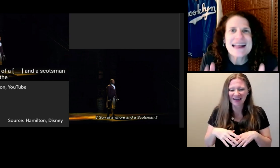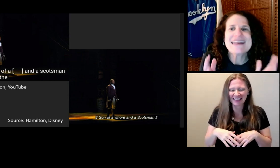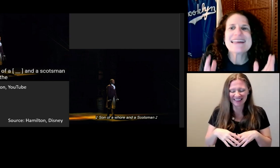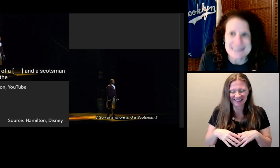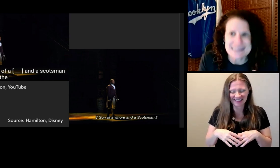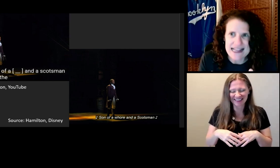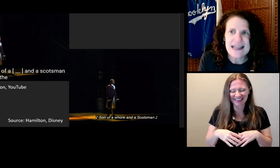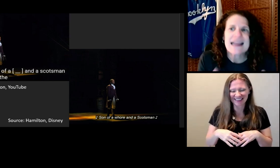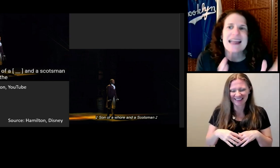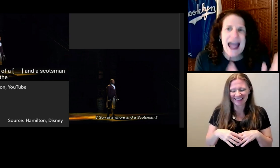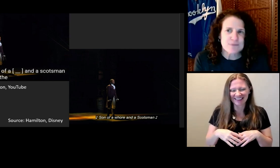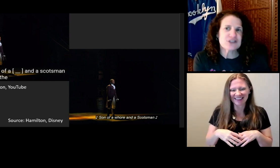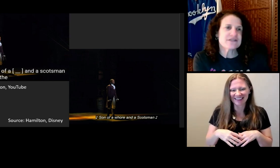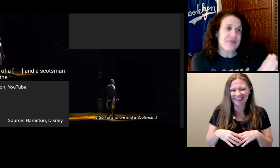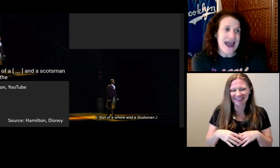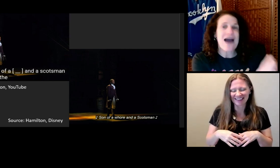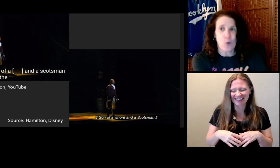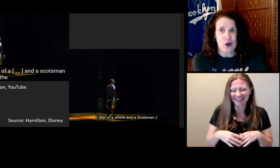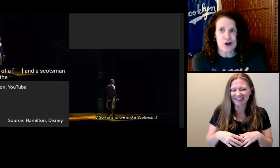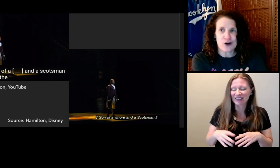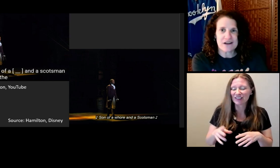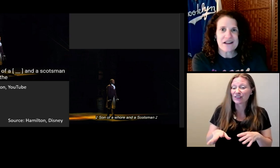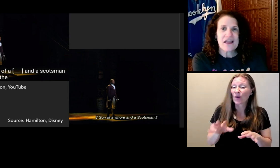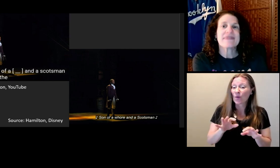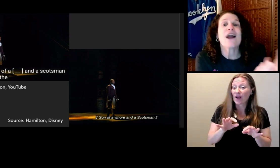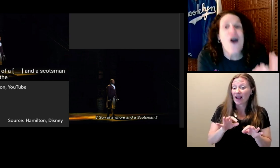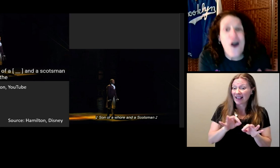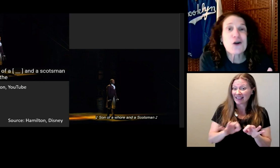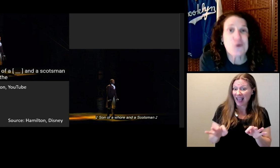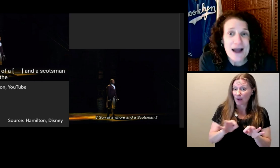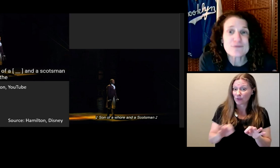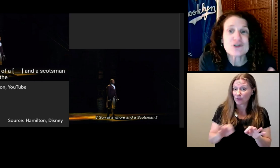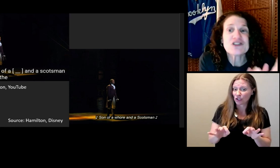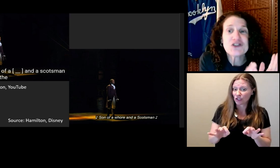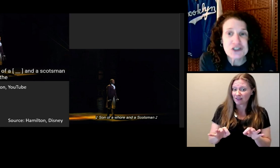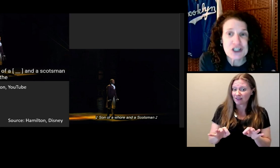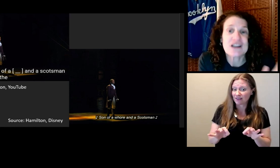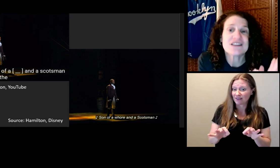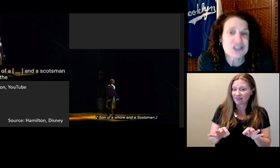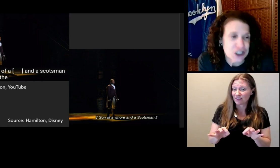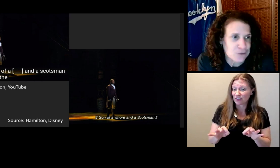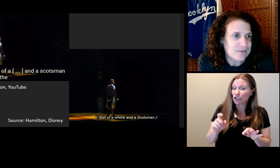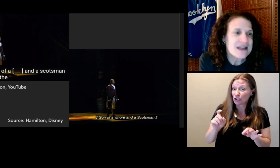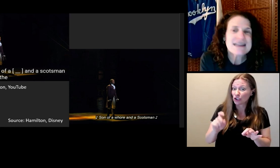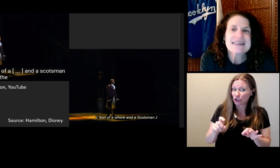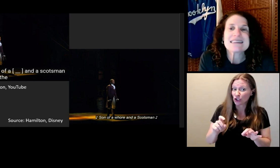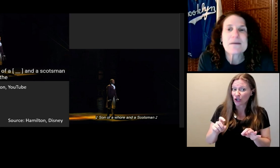If there is a word that's heard, it should be captioned.